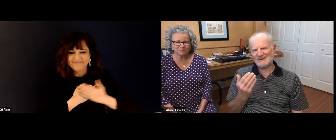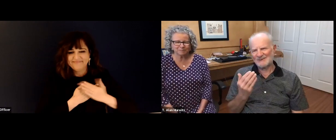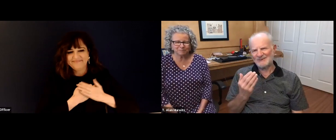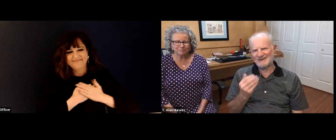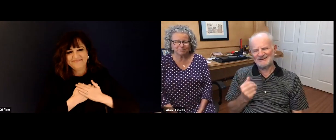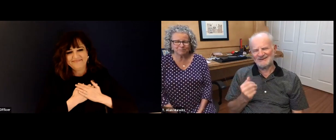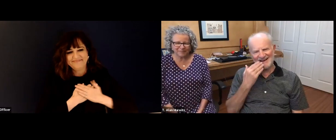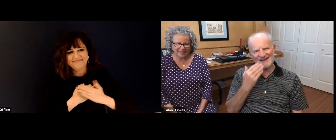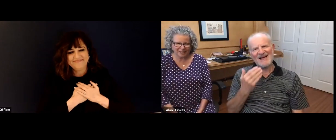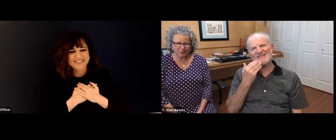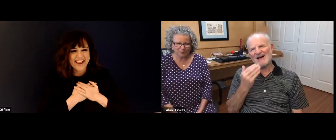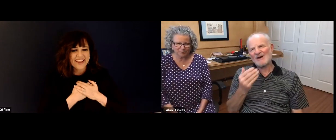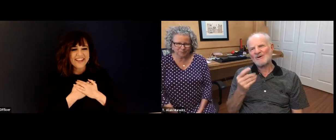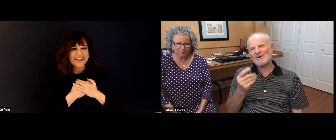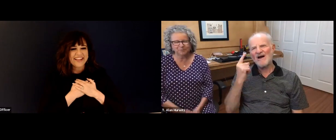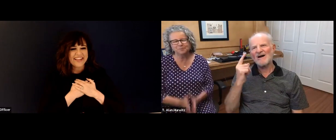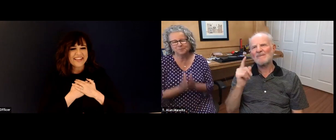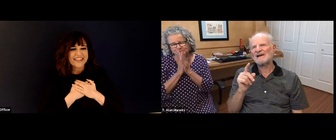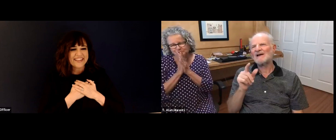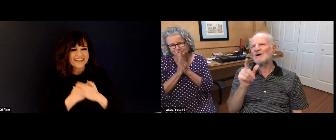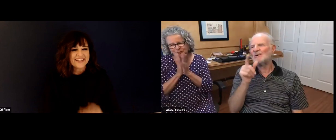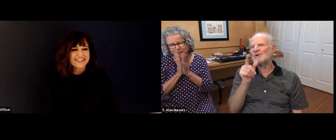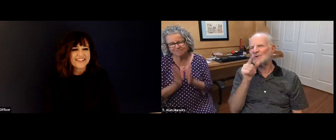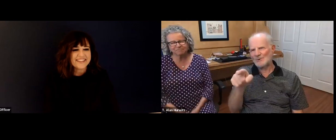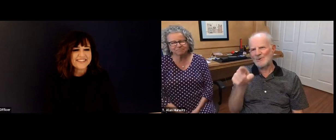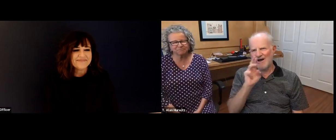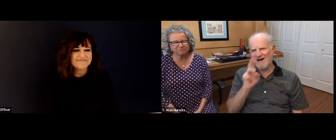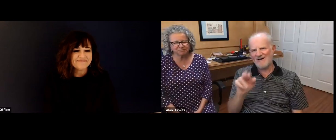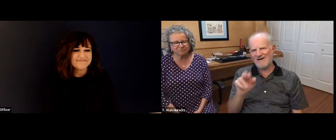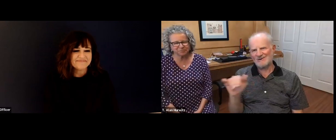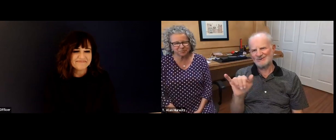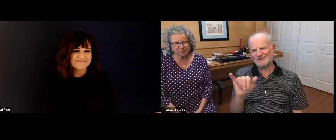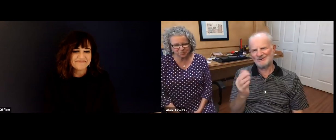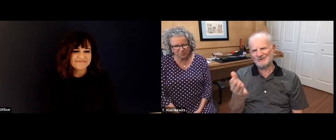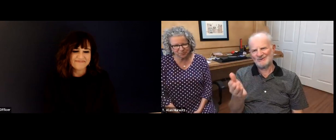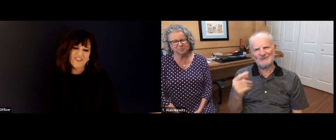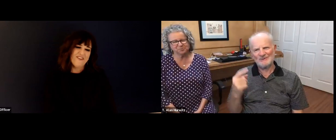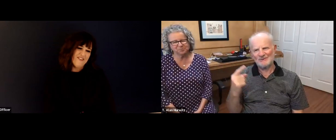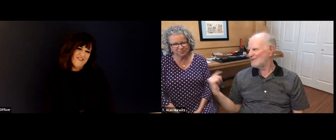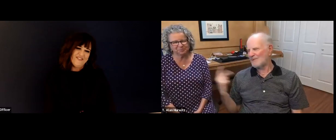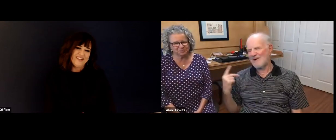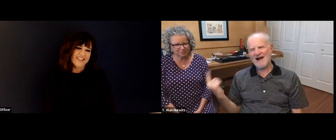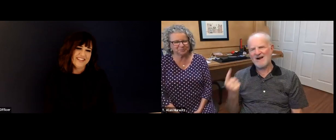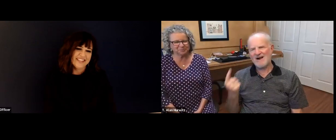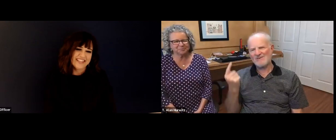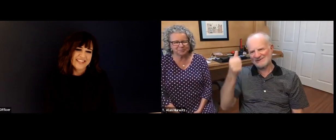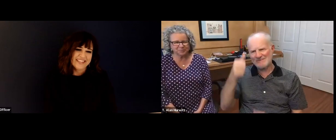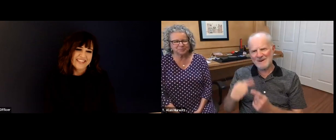appreciate everything that you've done for us. So thank you so much the both of you.